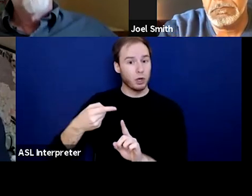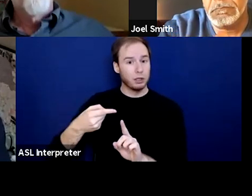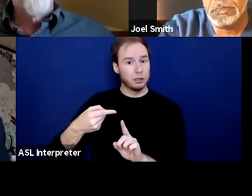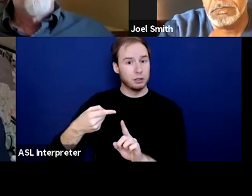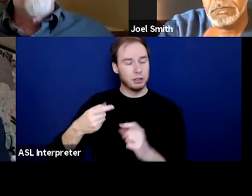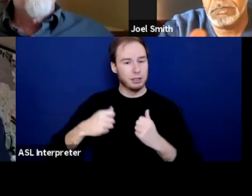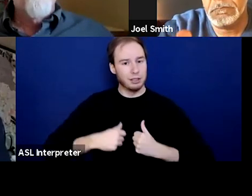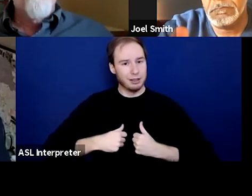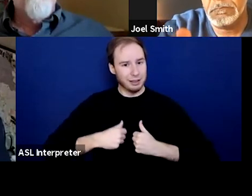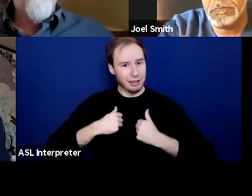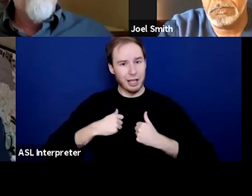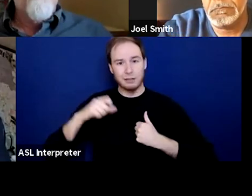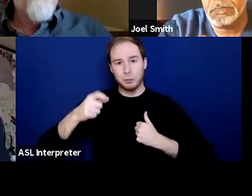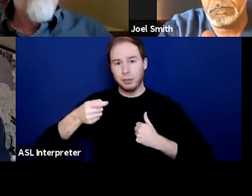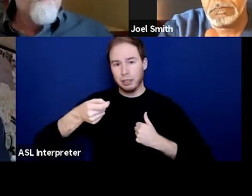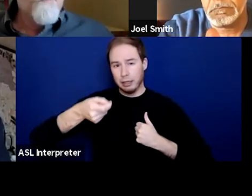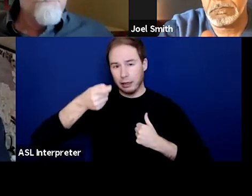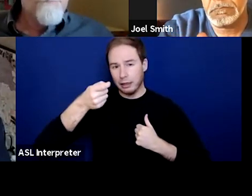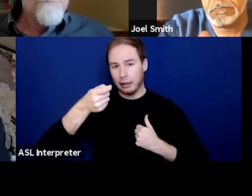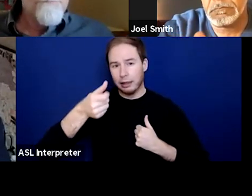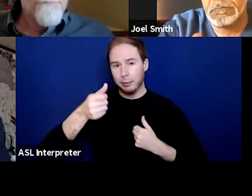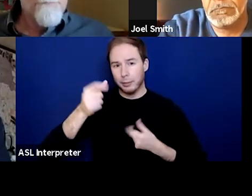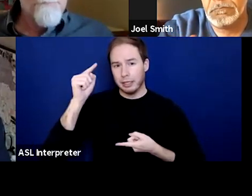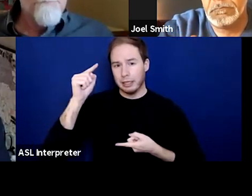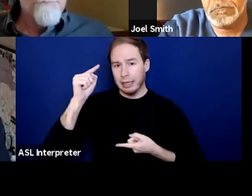just a little less harmful for folks